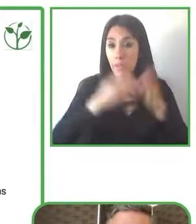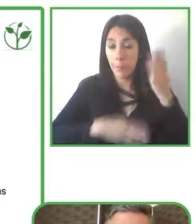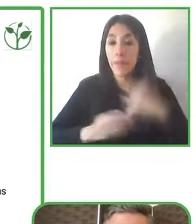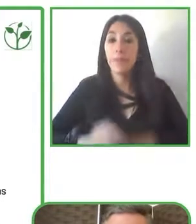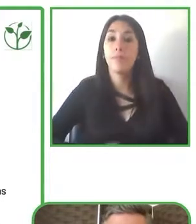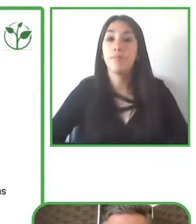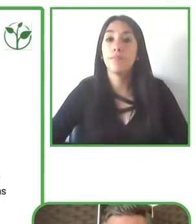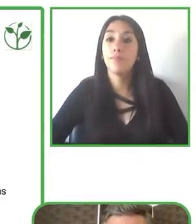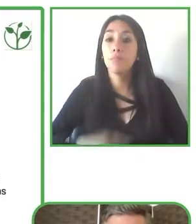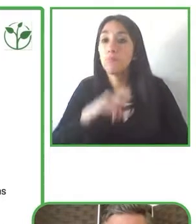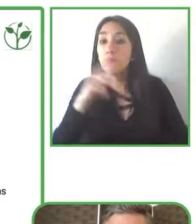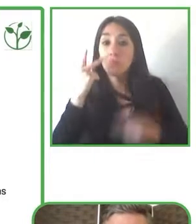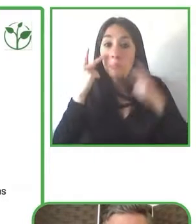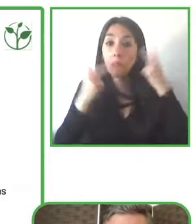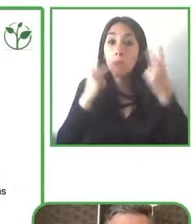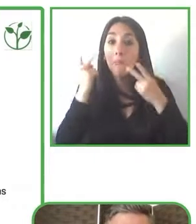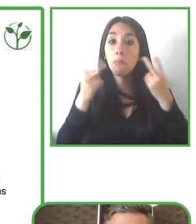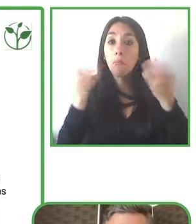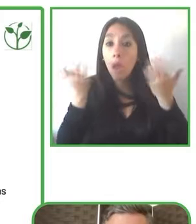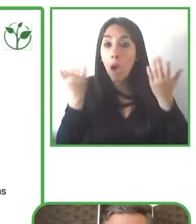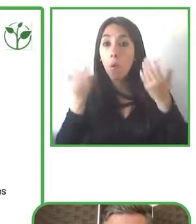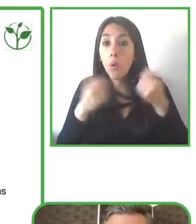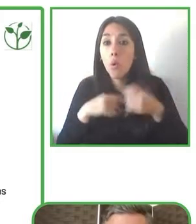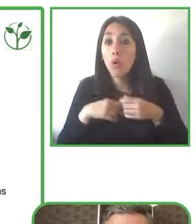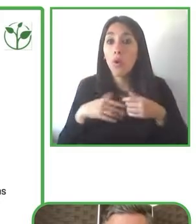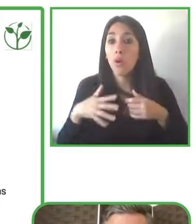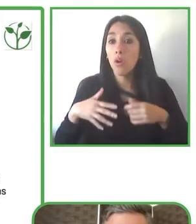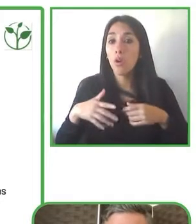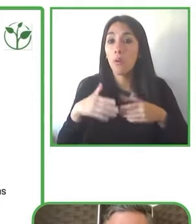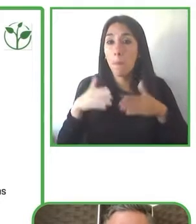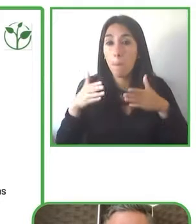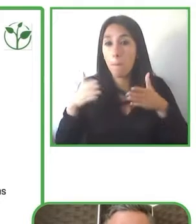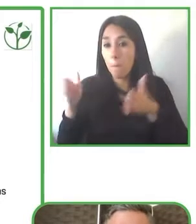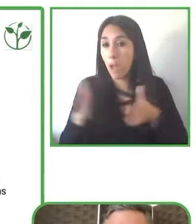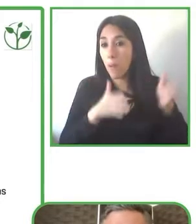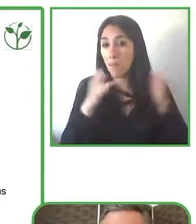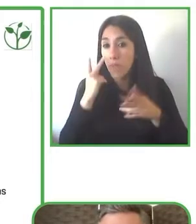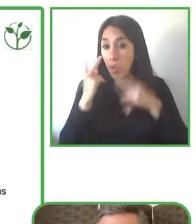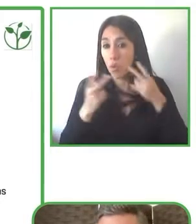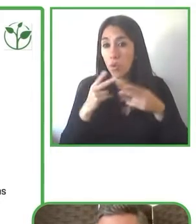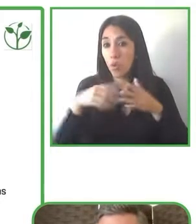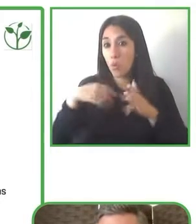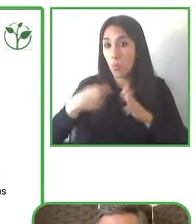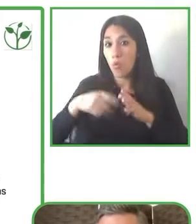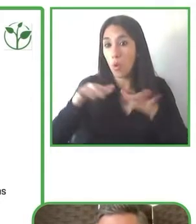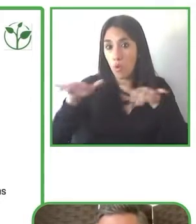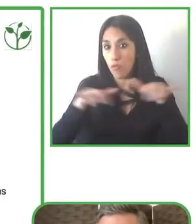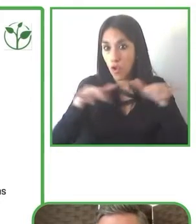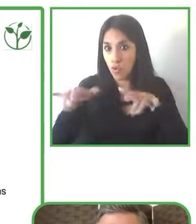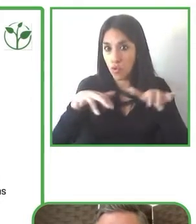had search filters that would include accessible experiences and would mark out the organizations